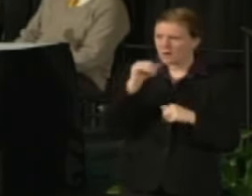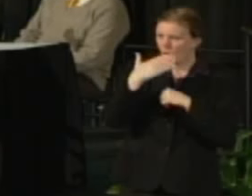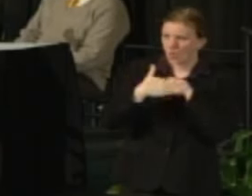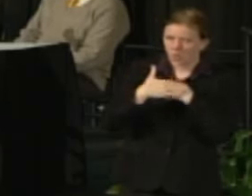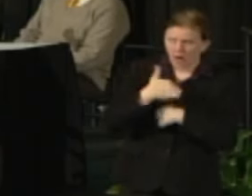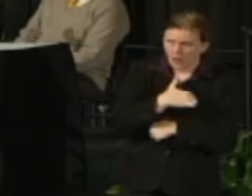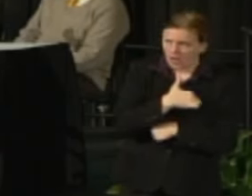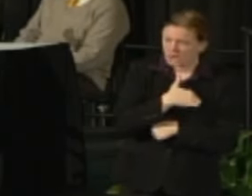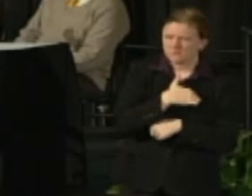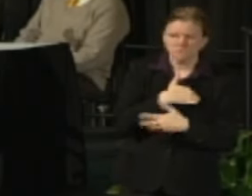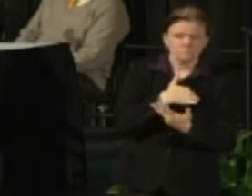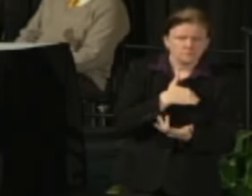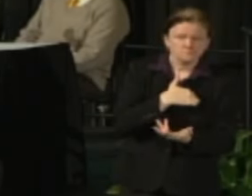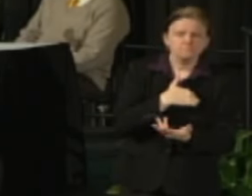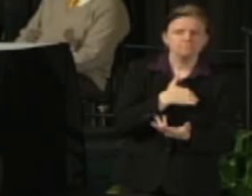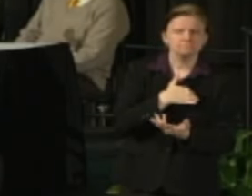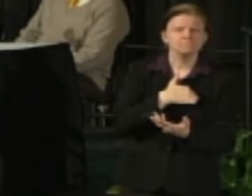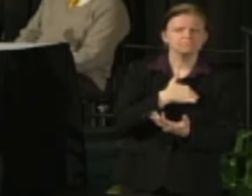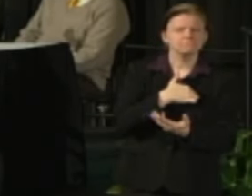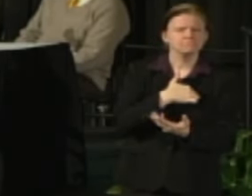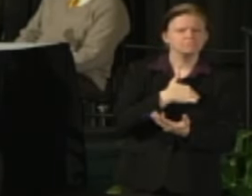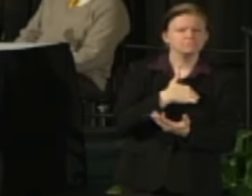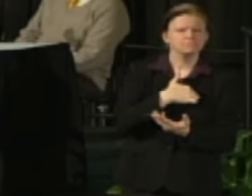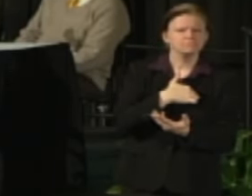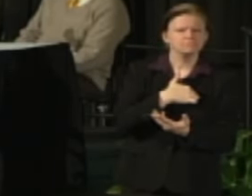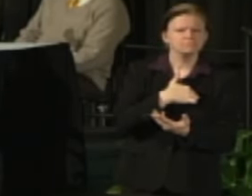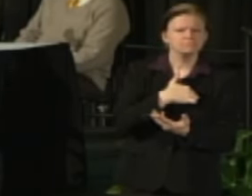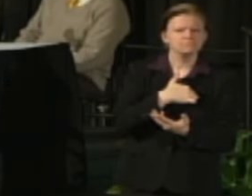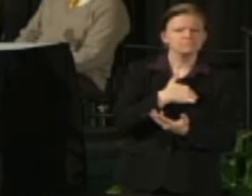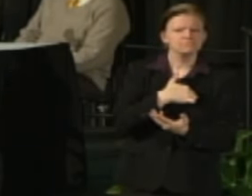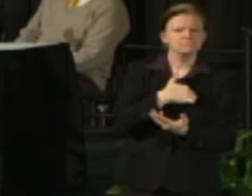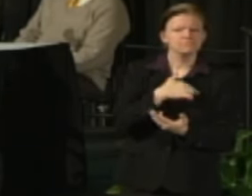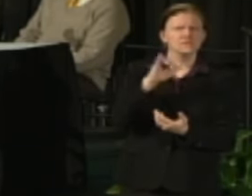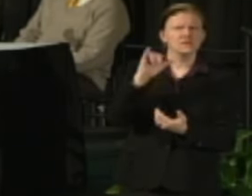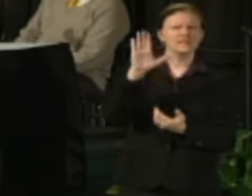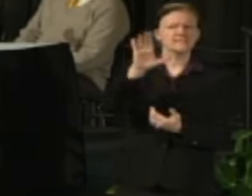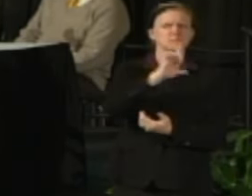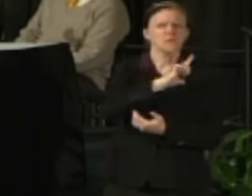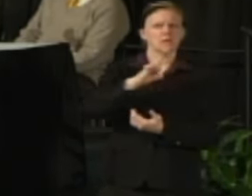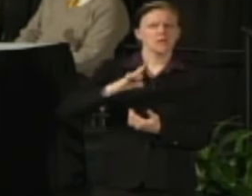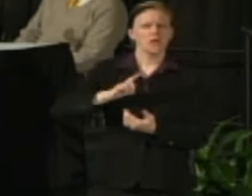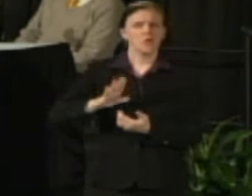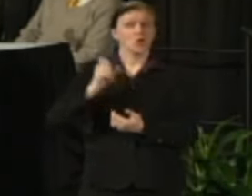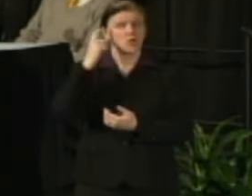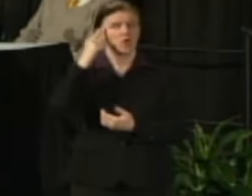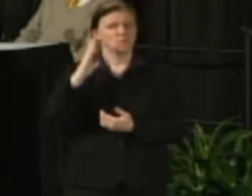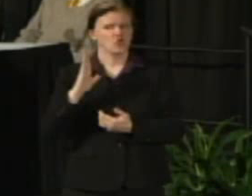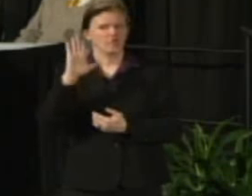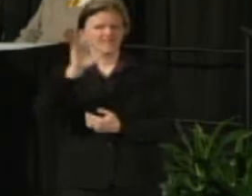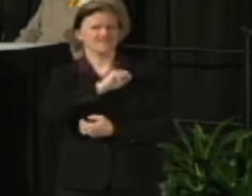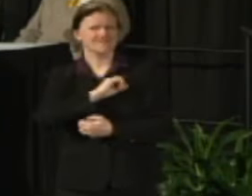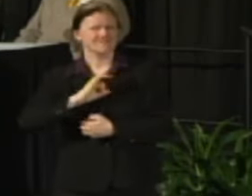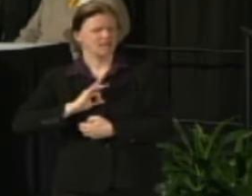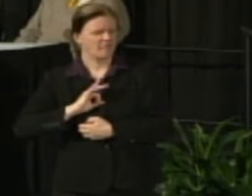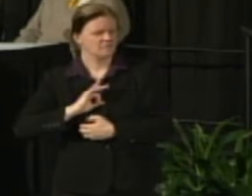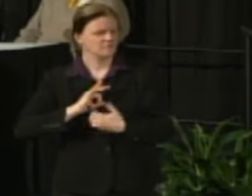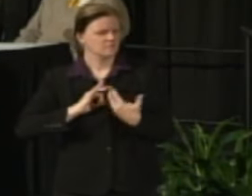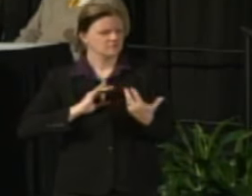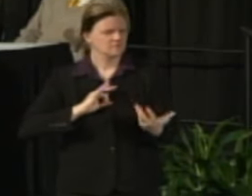and that's on the part of legislators of the governing party, the governor's own staff. Why would we have any grounds--